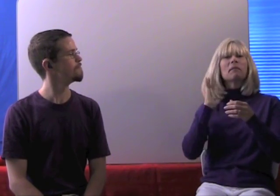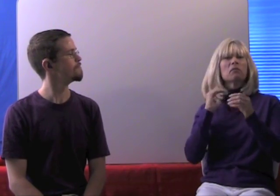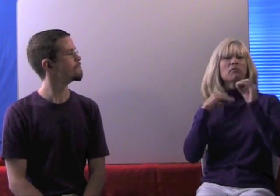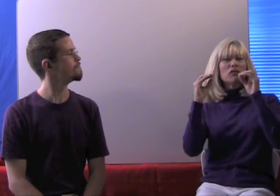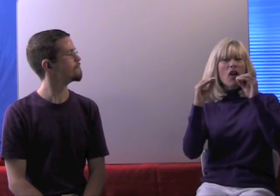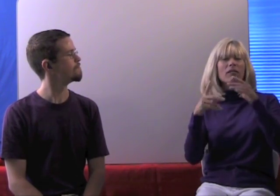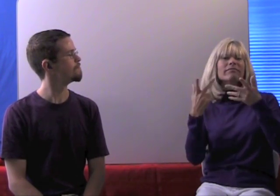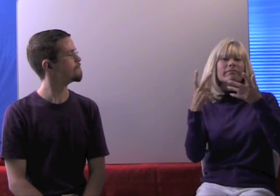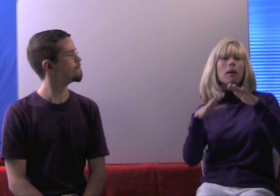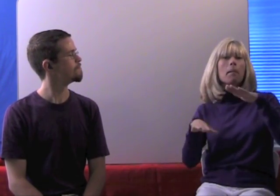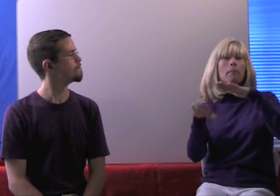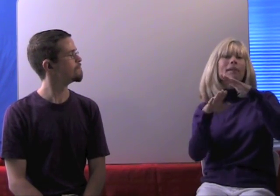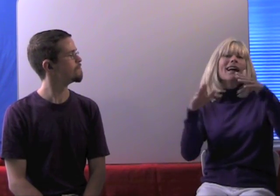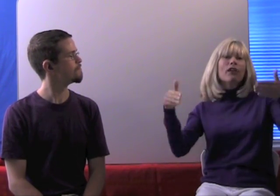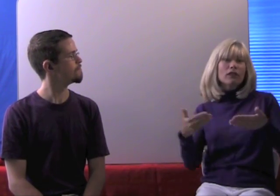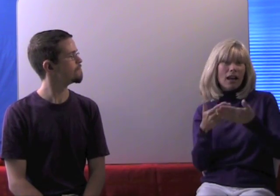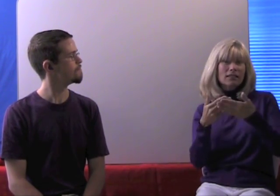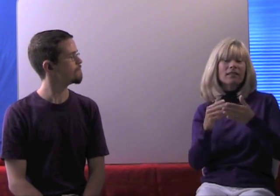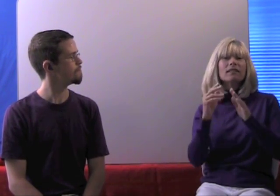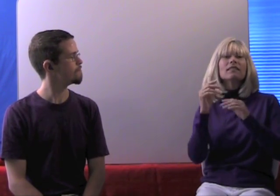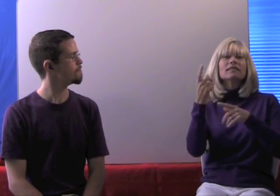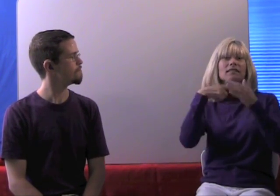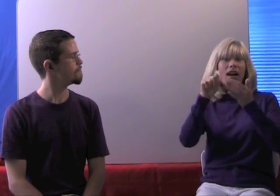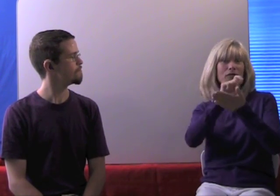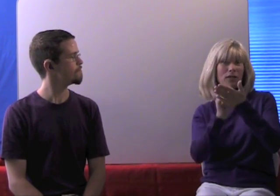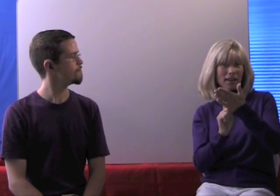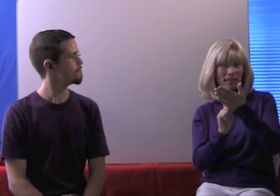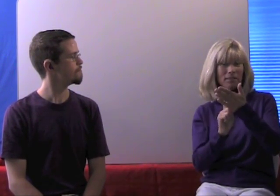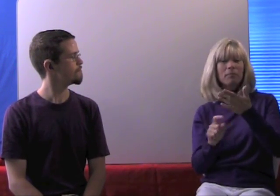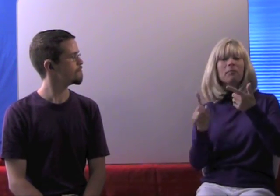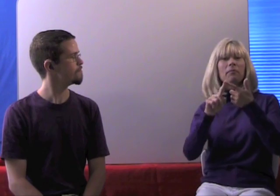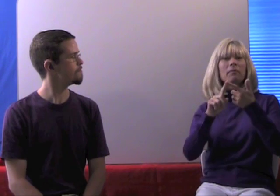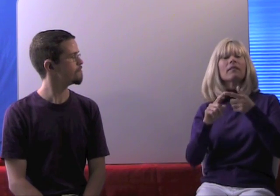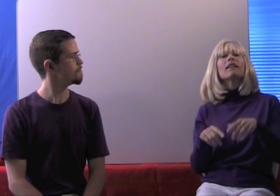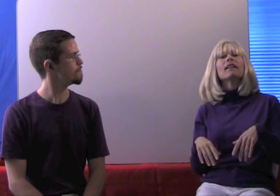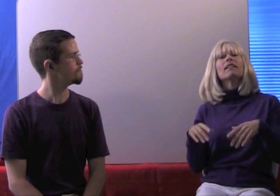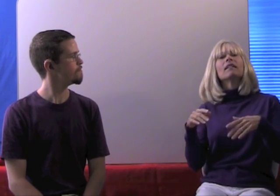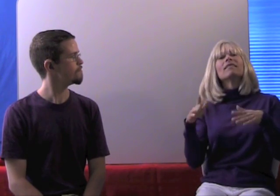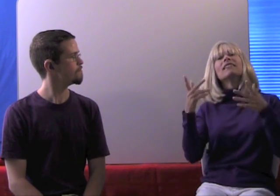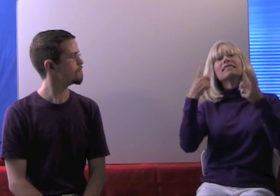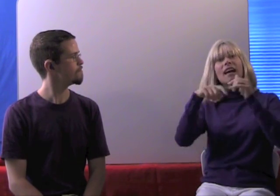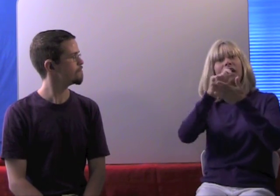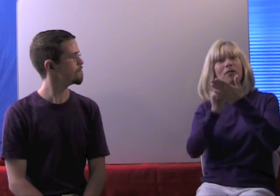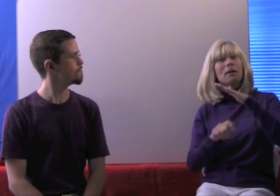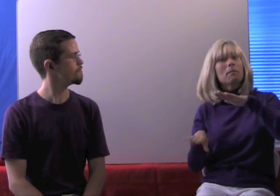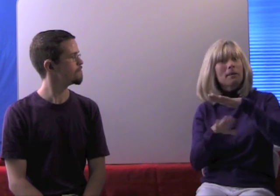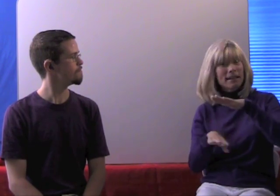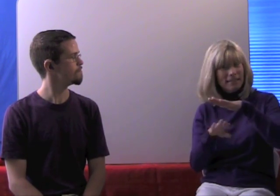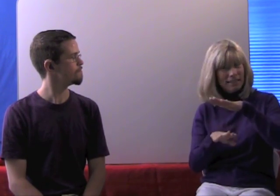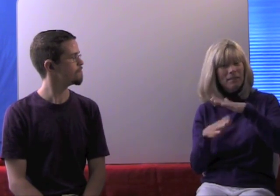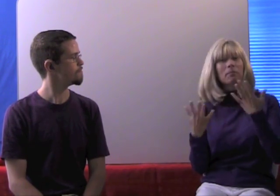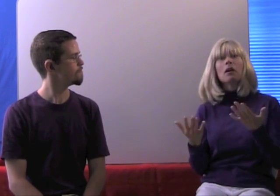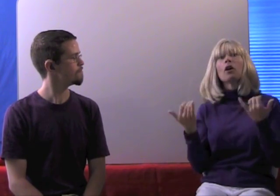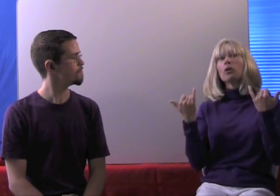I was in Basics -- Introduction to SignWriting... and SignWriting Basics.